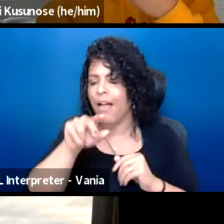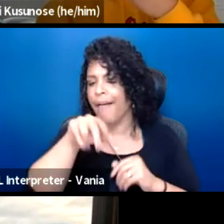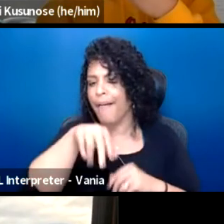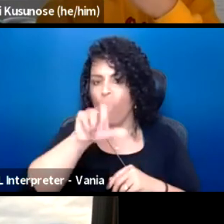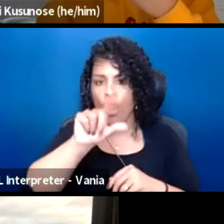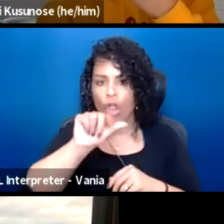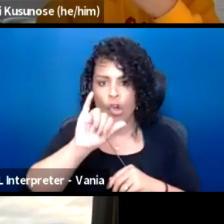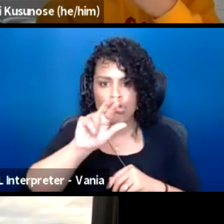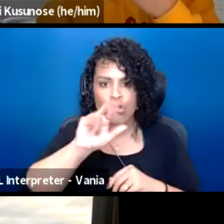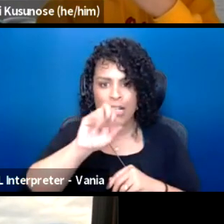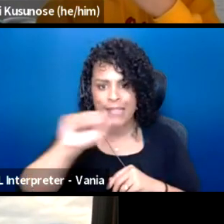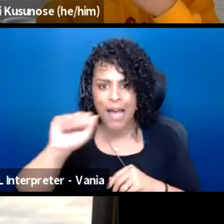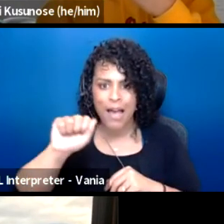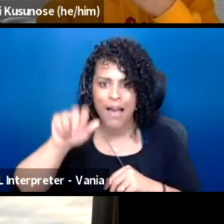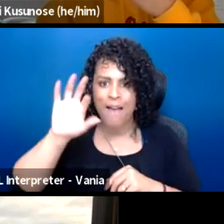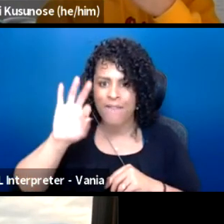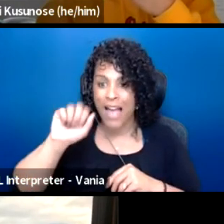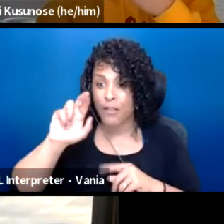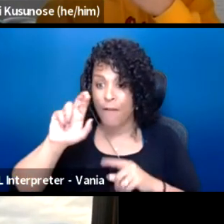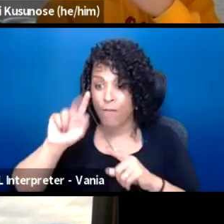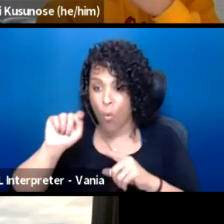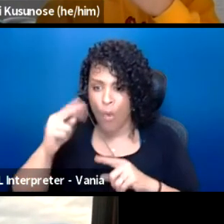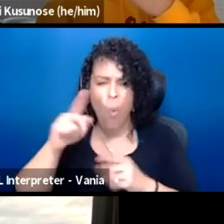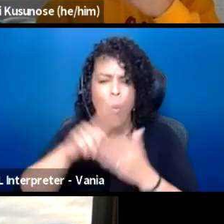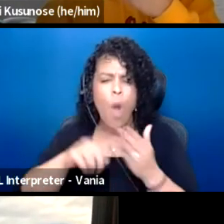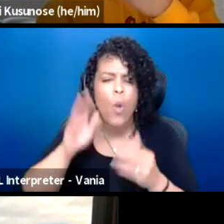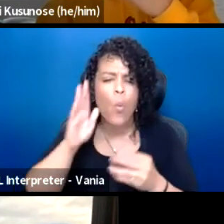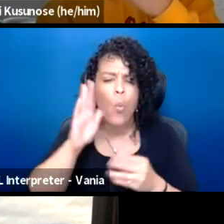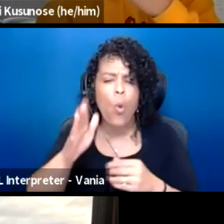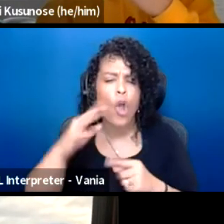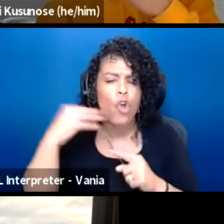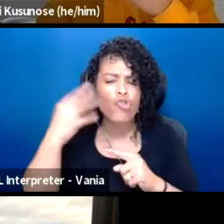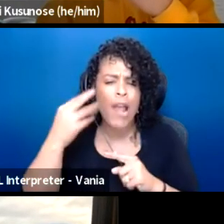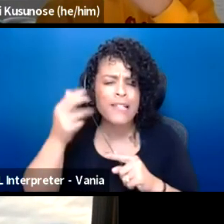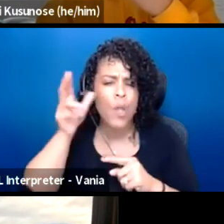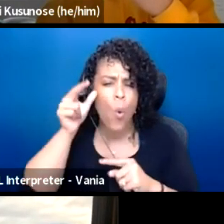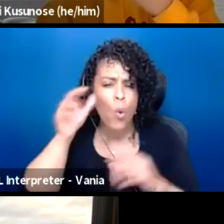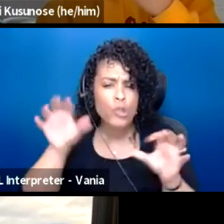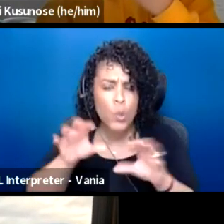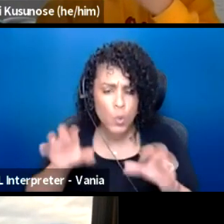What would crazy horse do. So two events to look forward to.